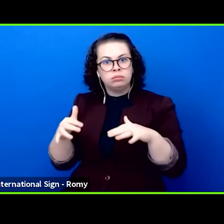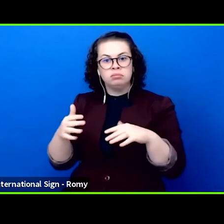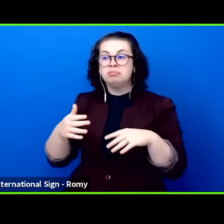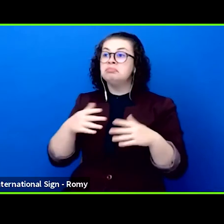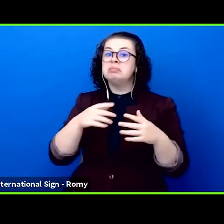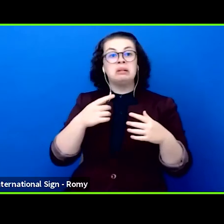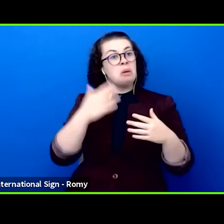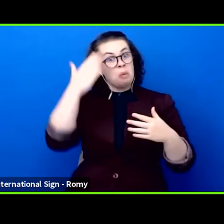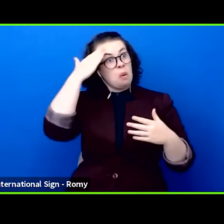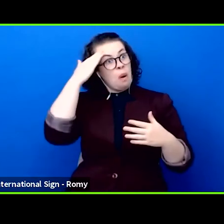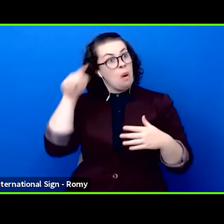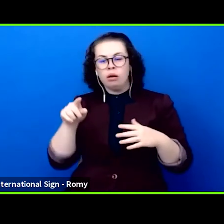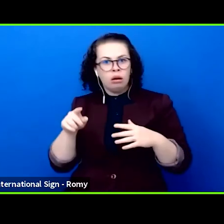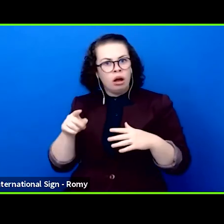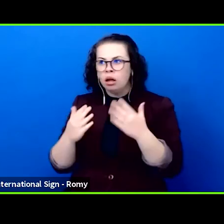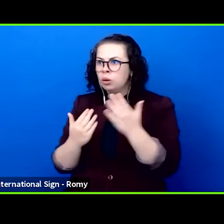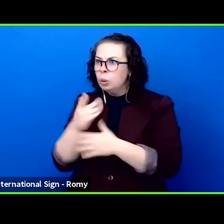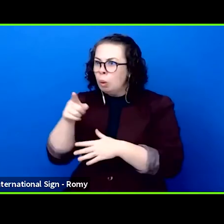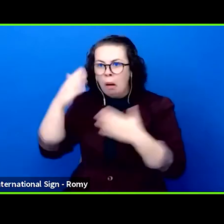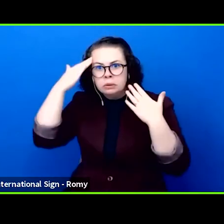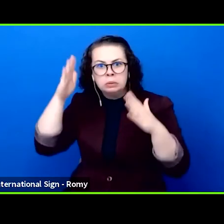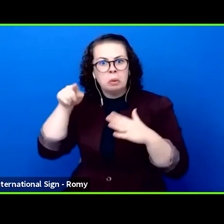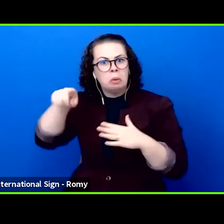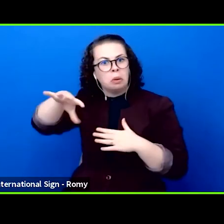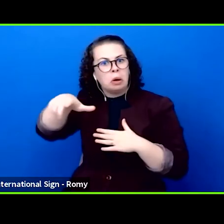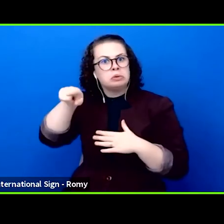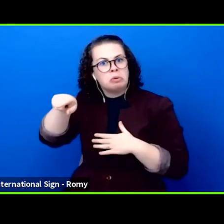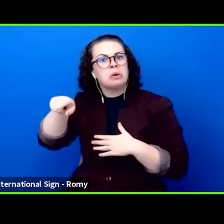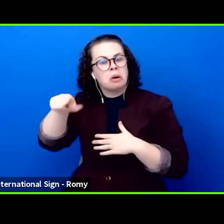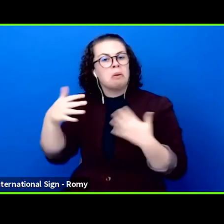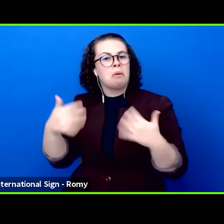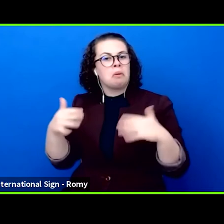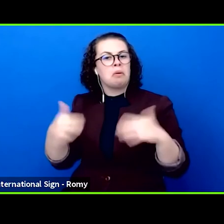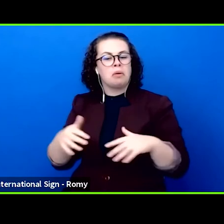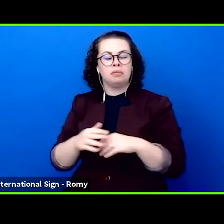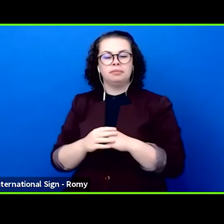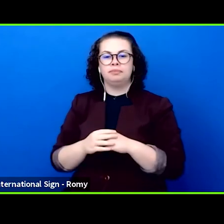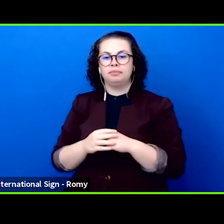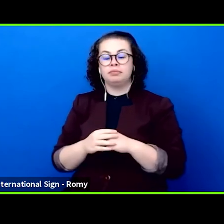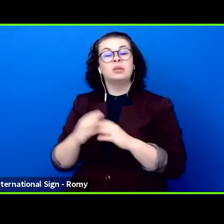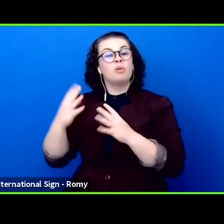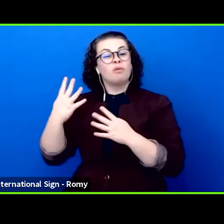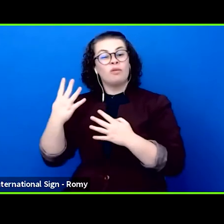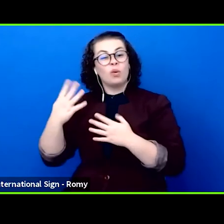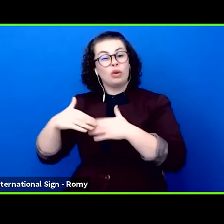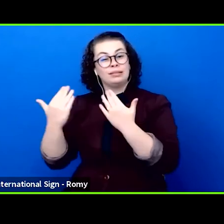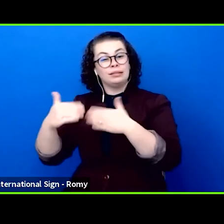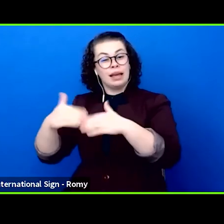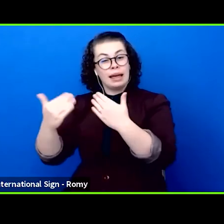is however one dogma at the festival, one on the last day an international jury will award